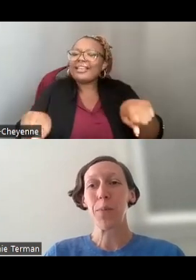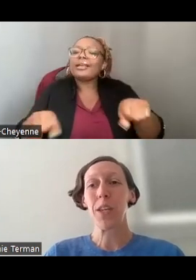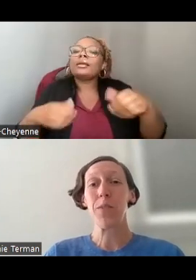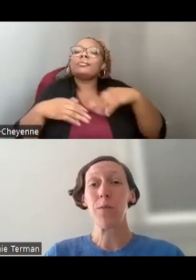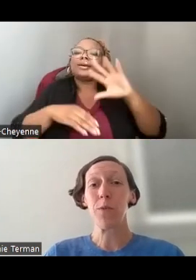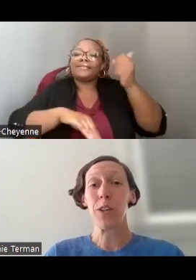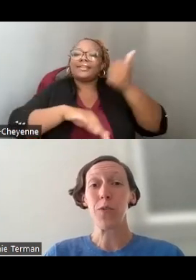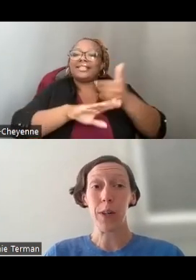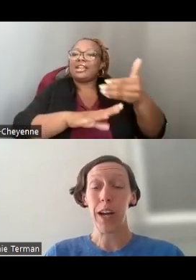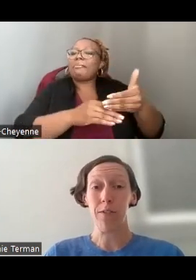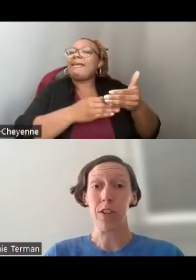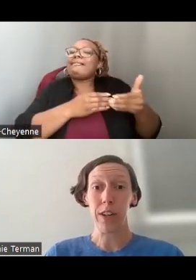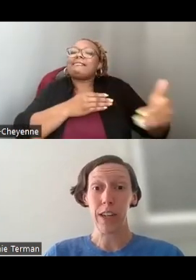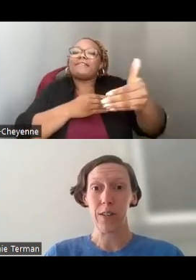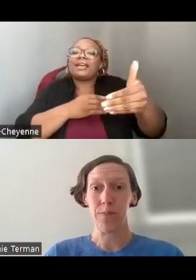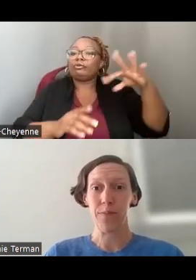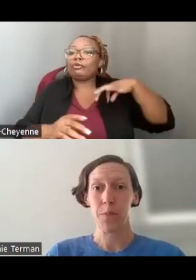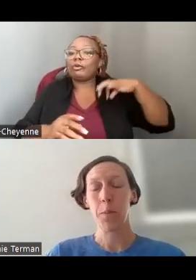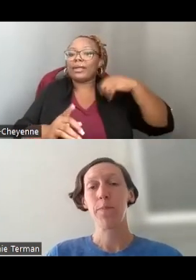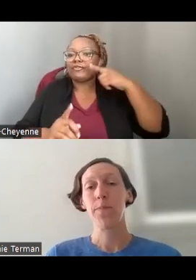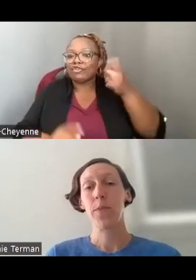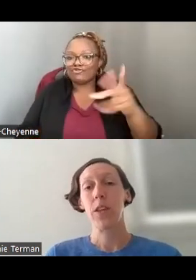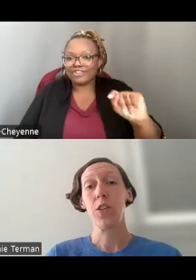EVEN BEFORE YOU APPLY FOR A GRANT.